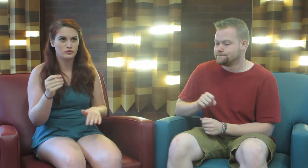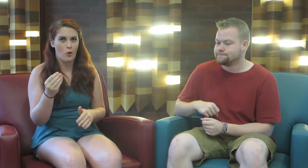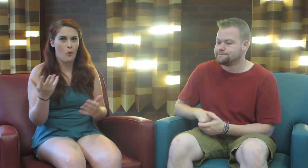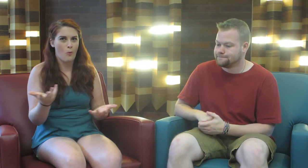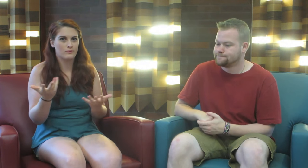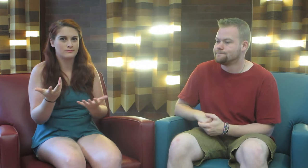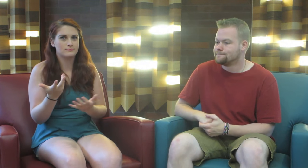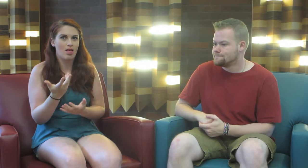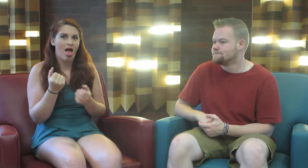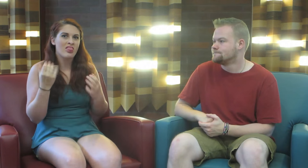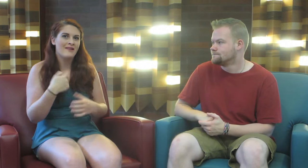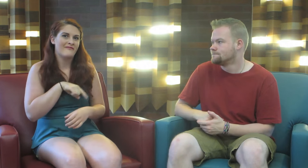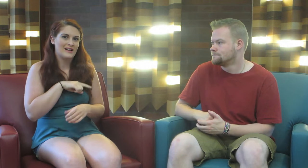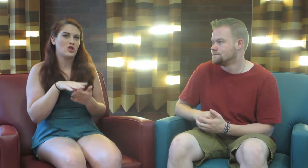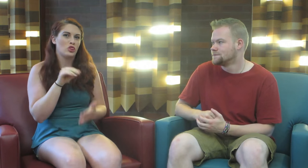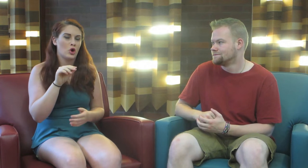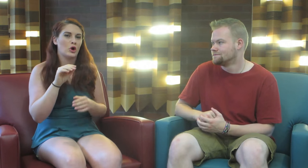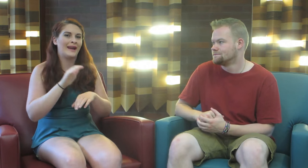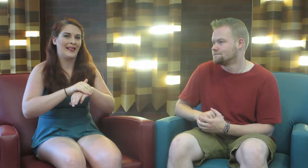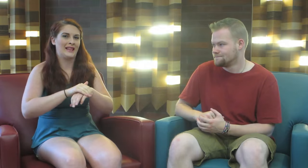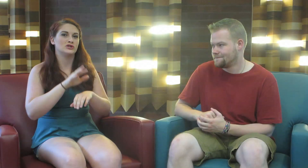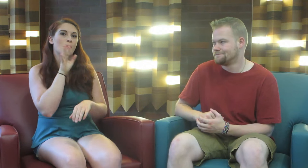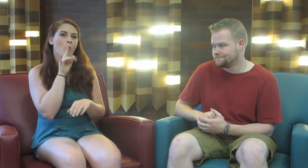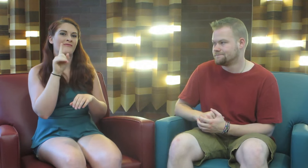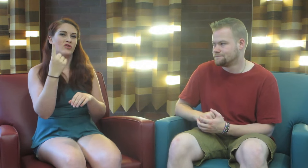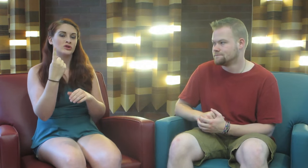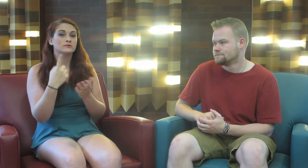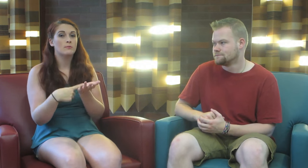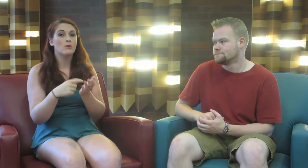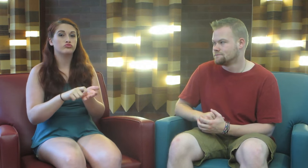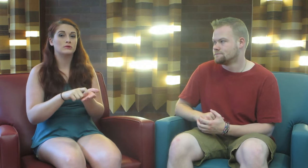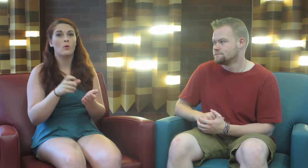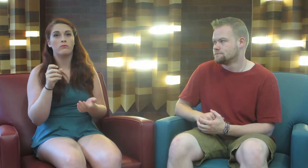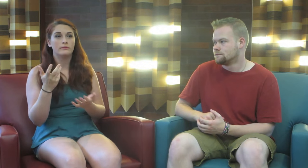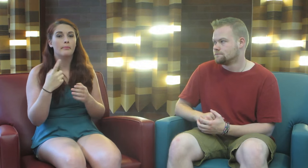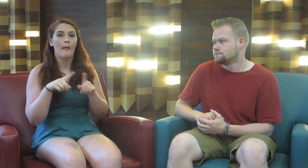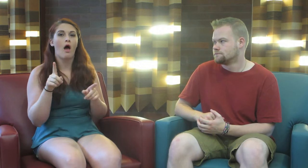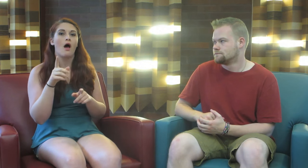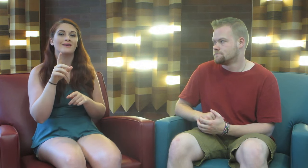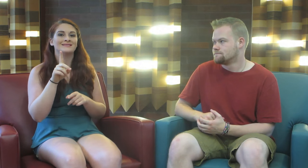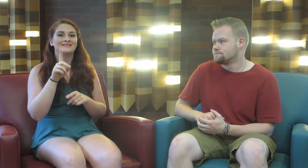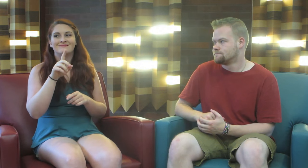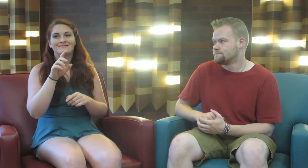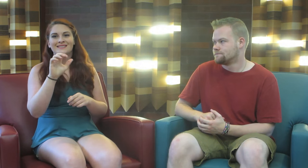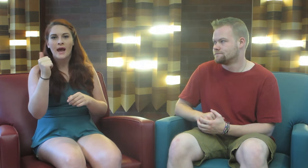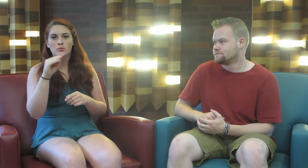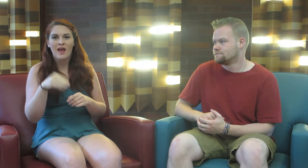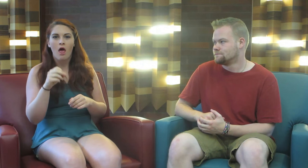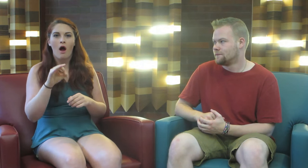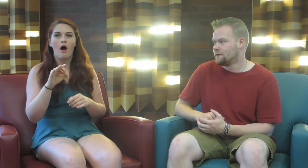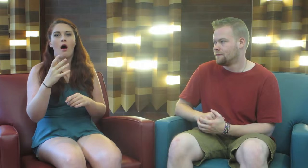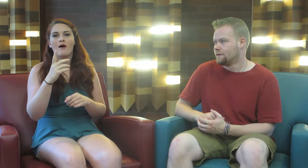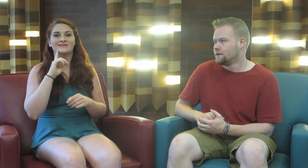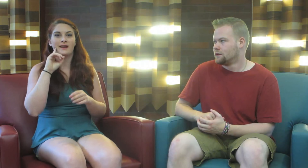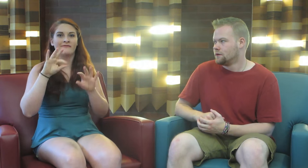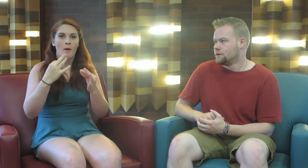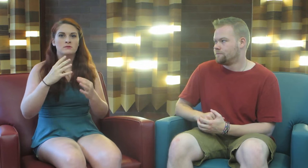So a lot of us learn English spoken first, sometimes written, but there are 10% deaf families that